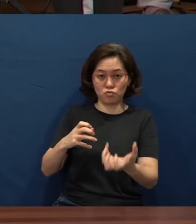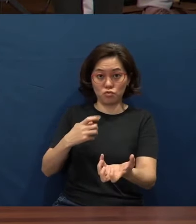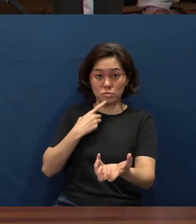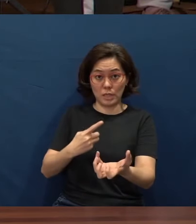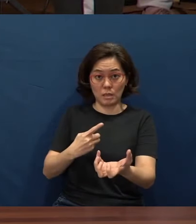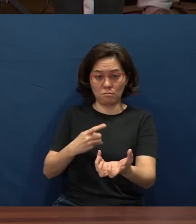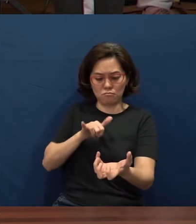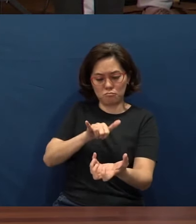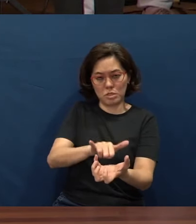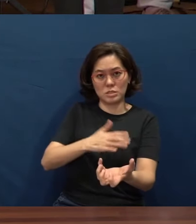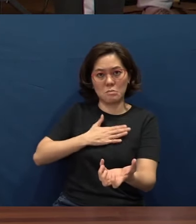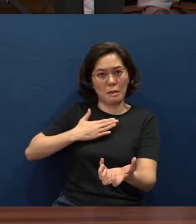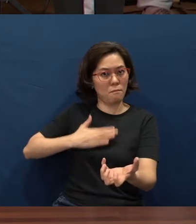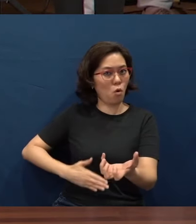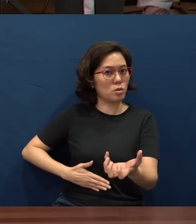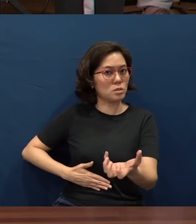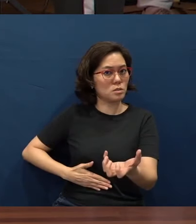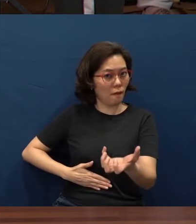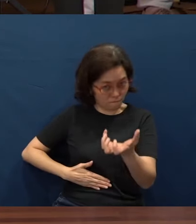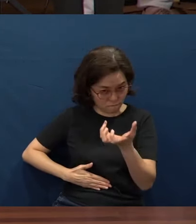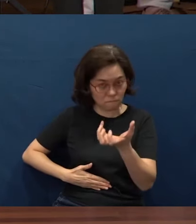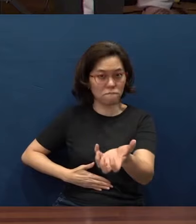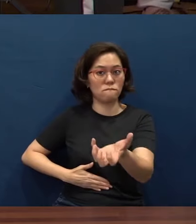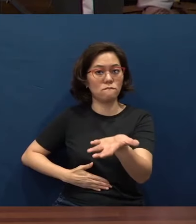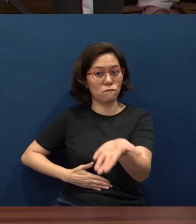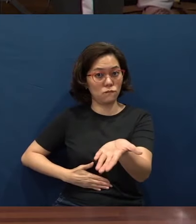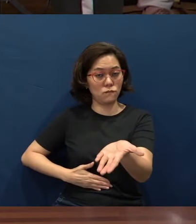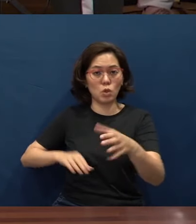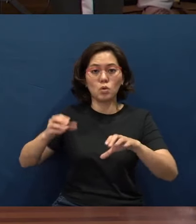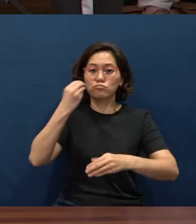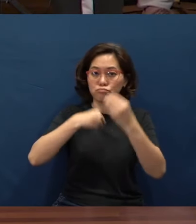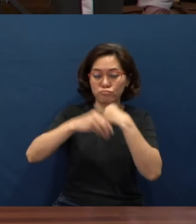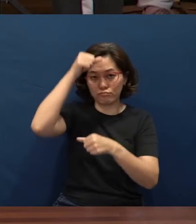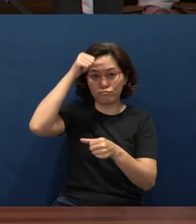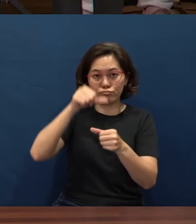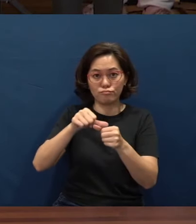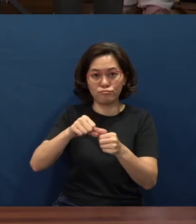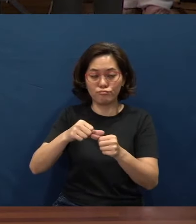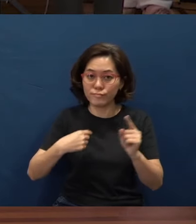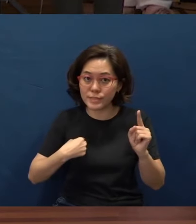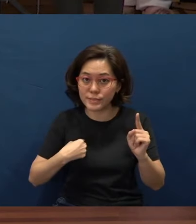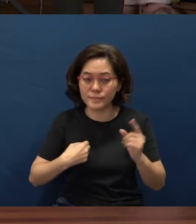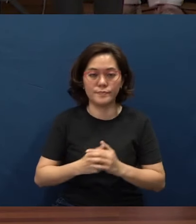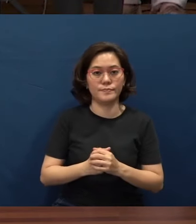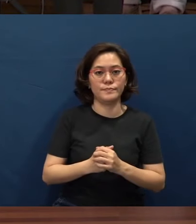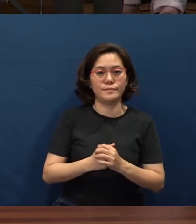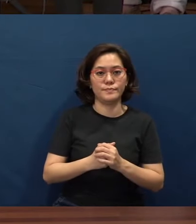“This is My body, which is for you; do this in remembrance of Me.”